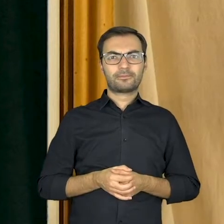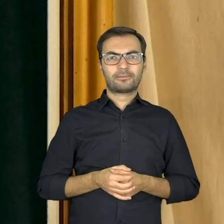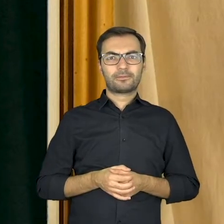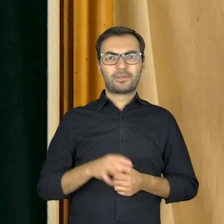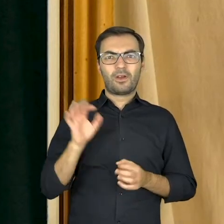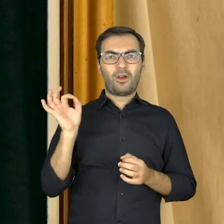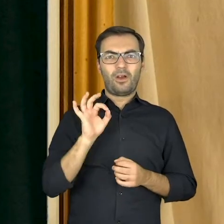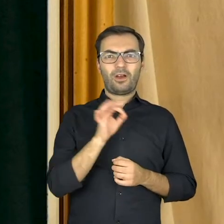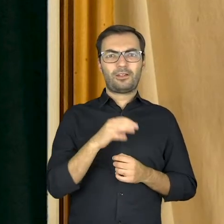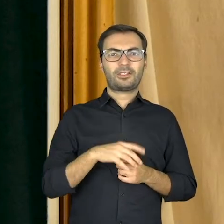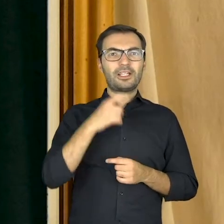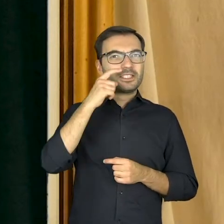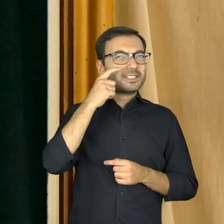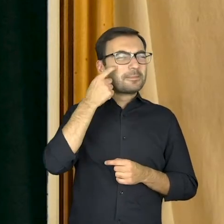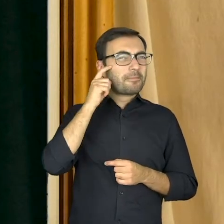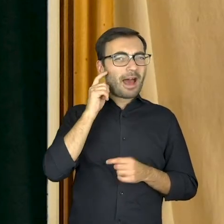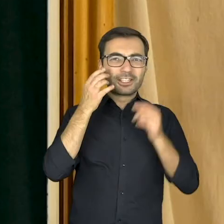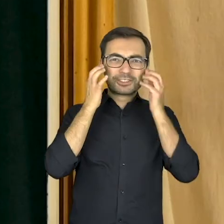What a vertical lion’s wrinkle.